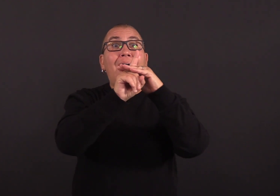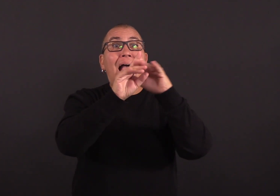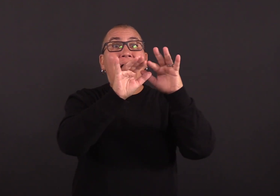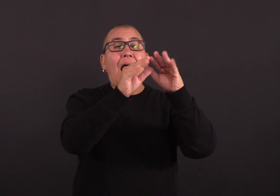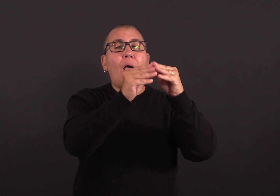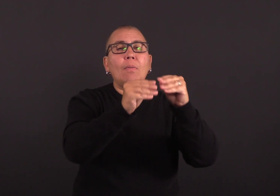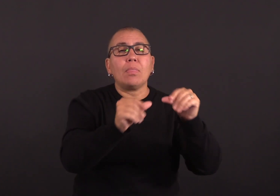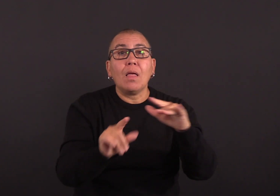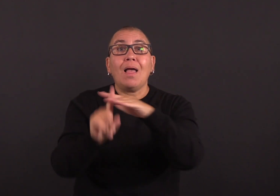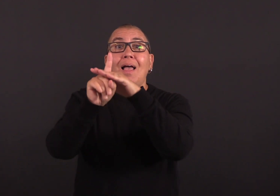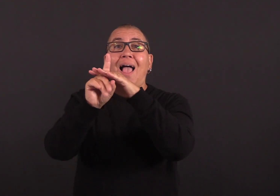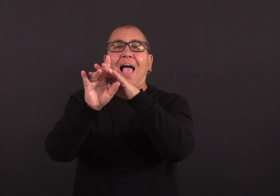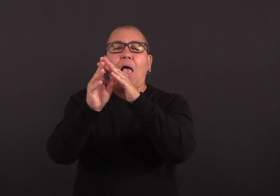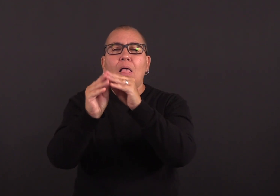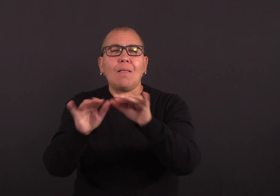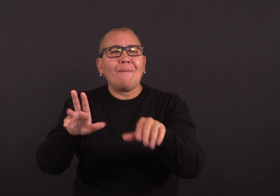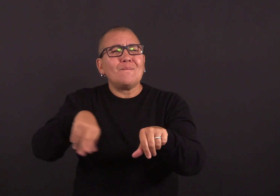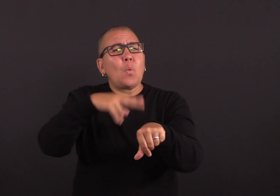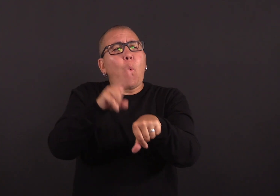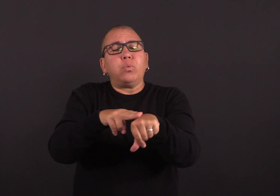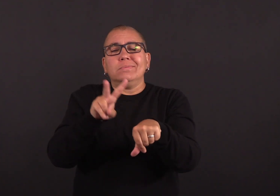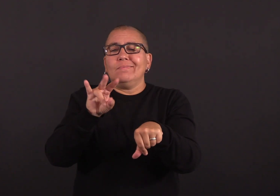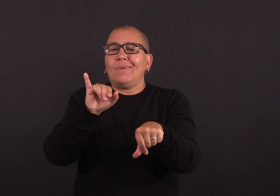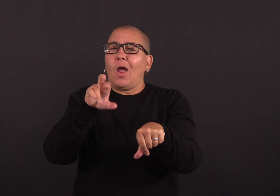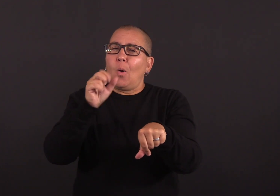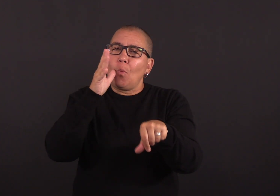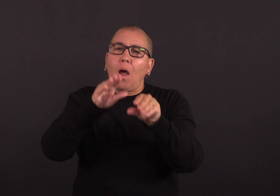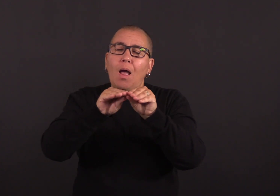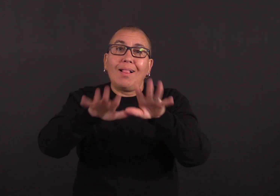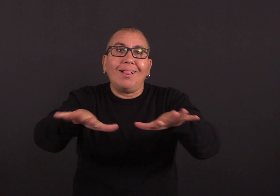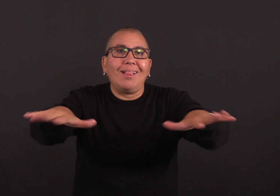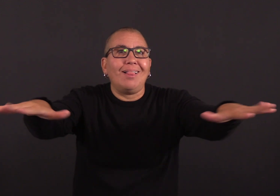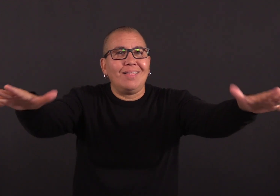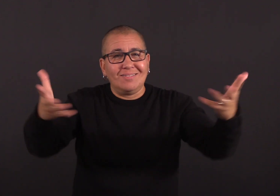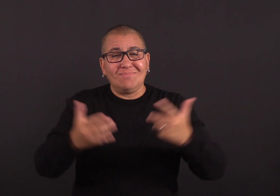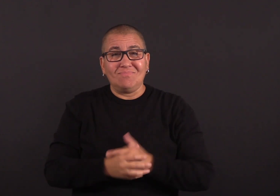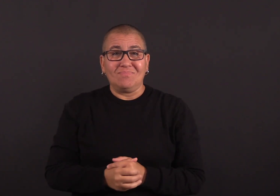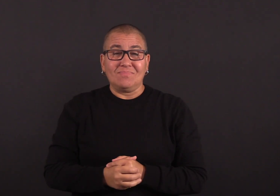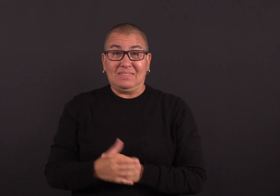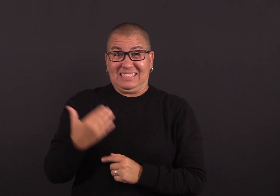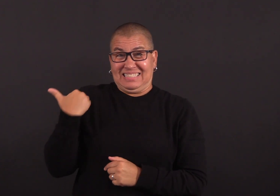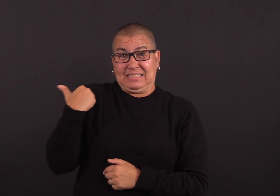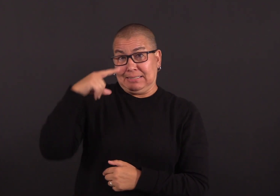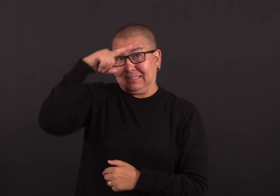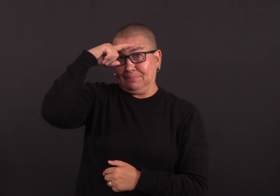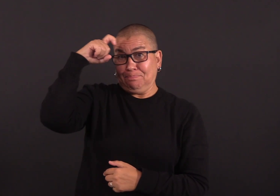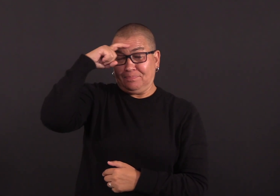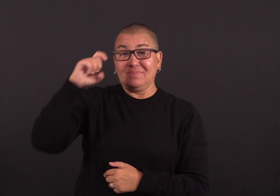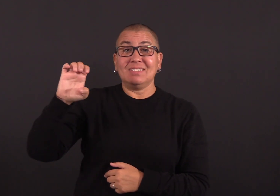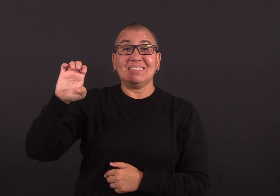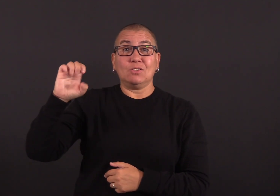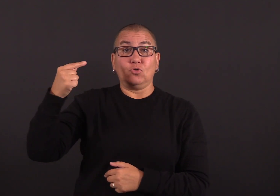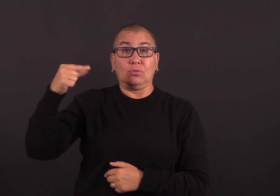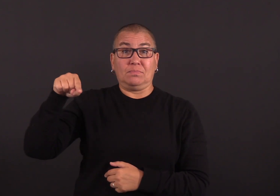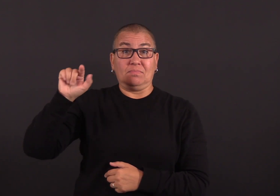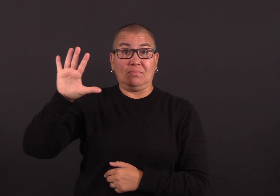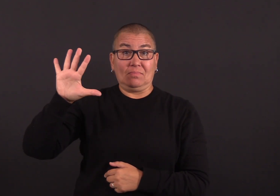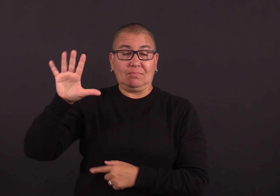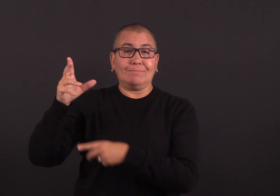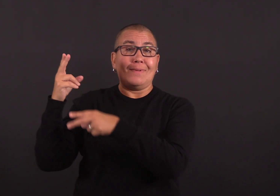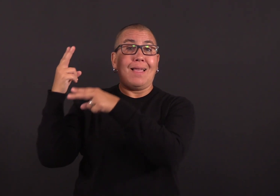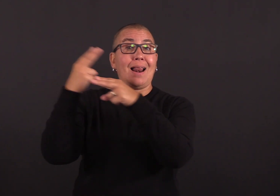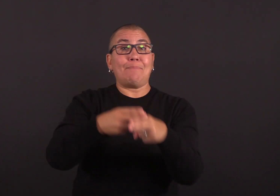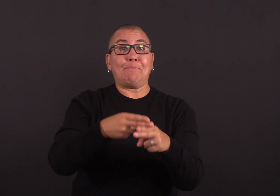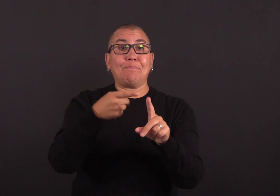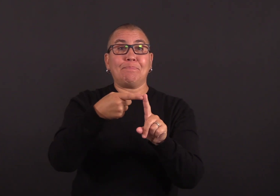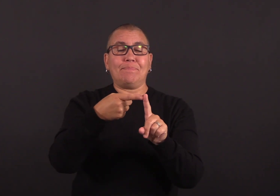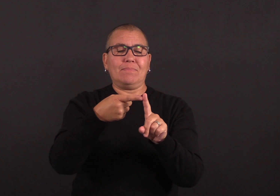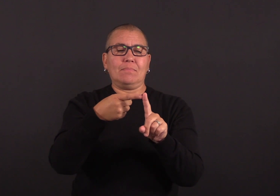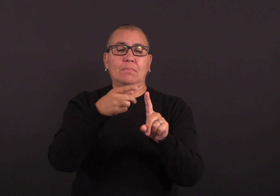virus that causes COVID-19) emerged and started to spread. This summer, that strain is called EG.5,